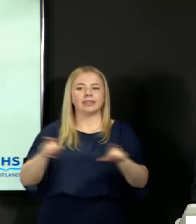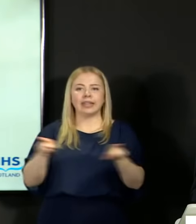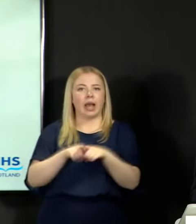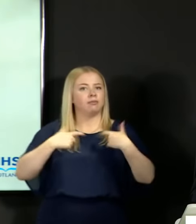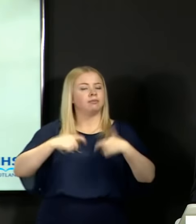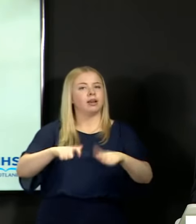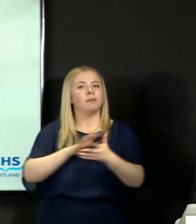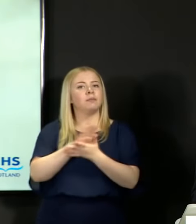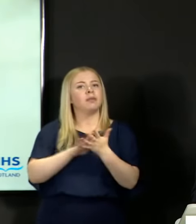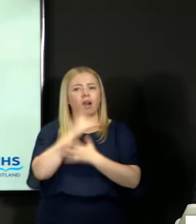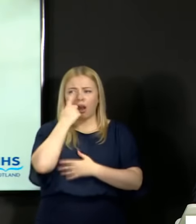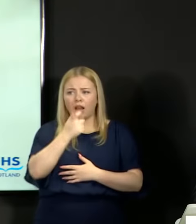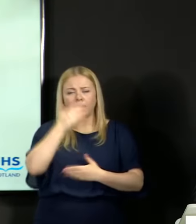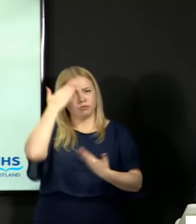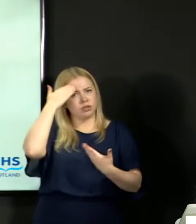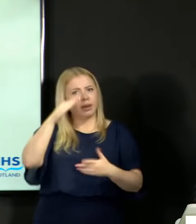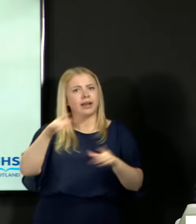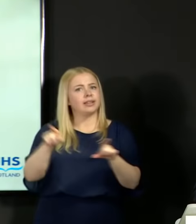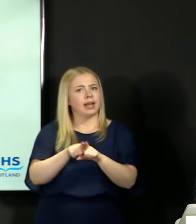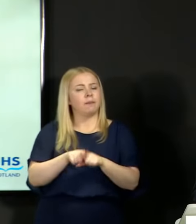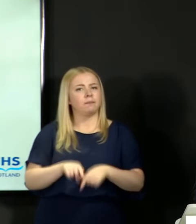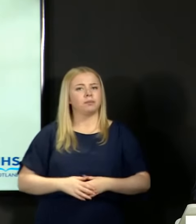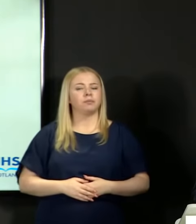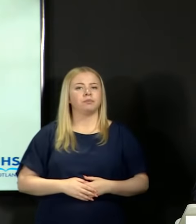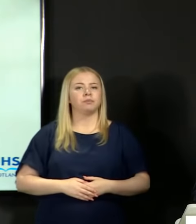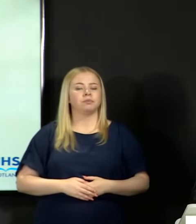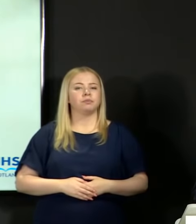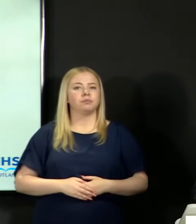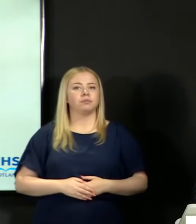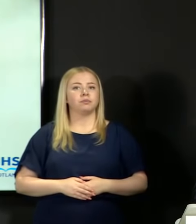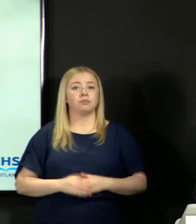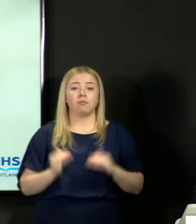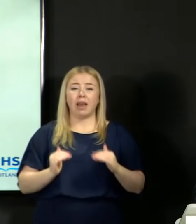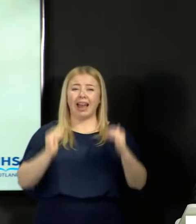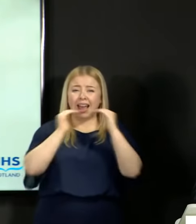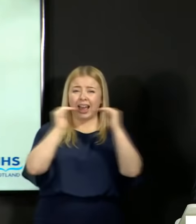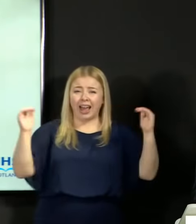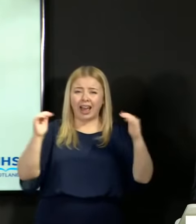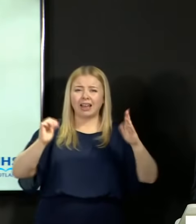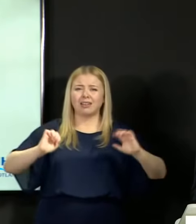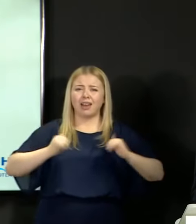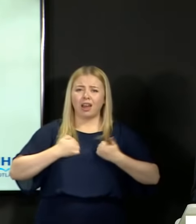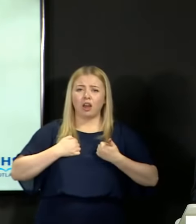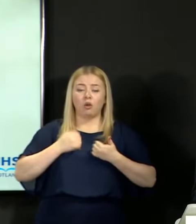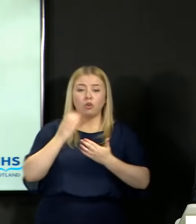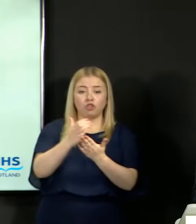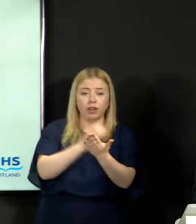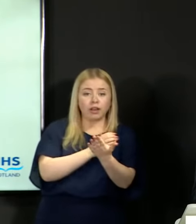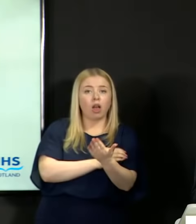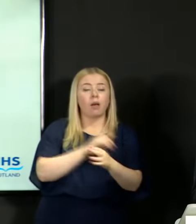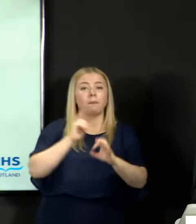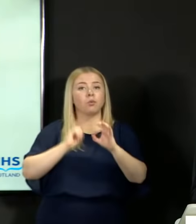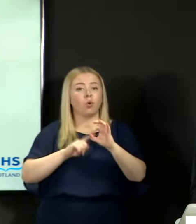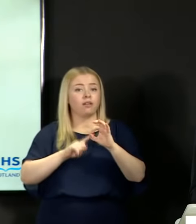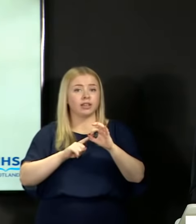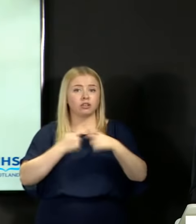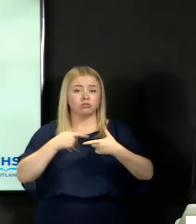can command the same respect. The very high standards in our curriculum and qualification system have been maintained this year due to